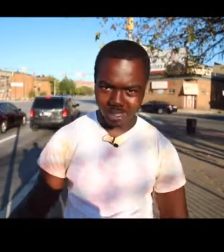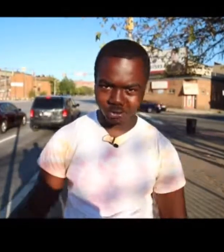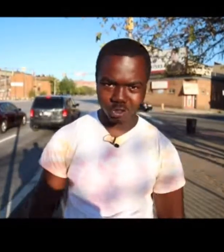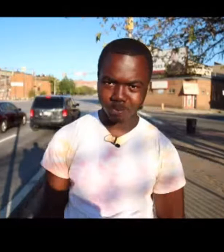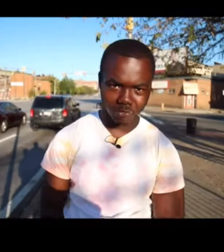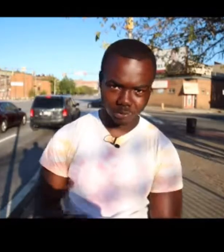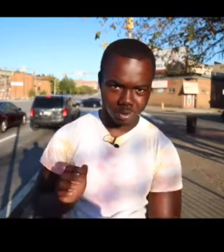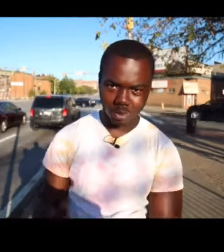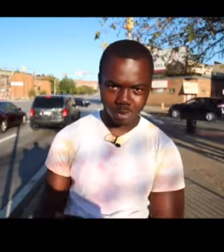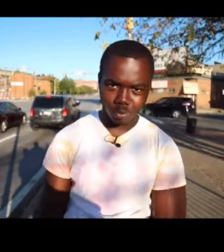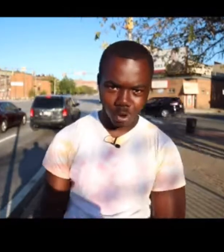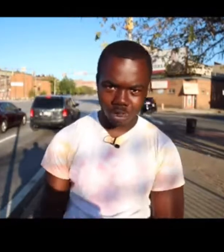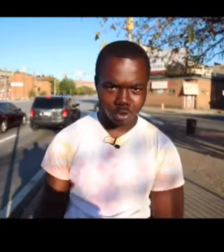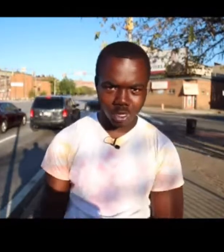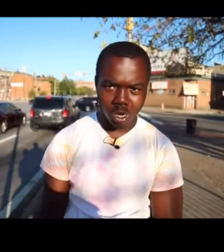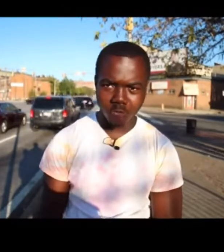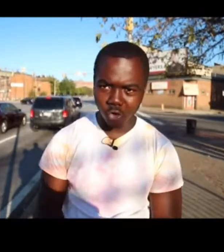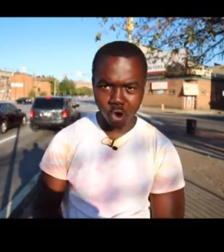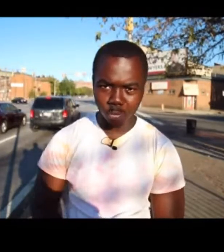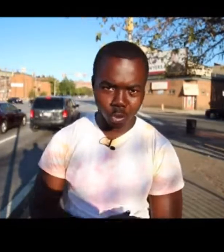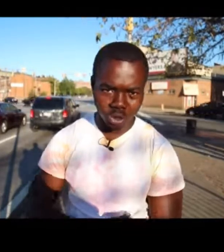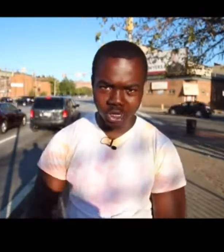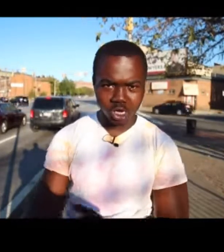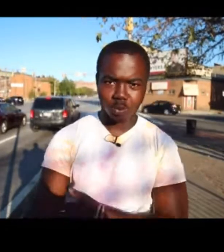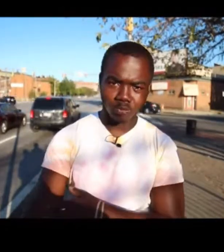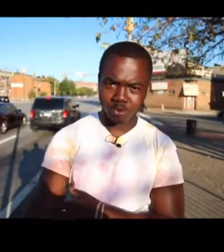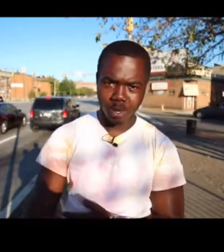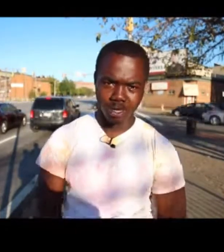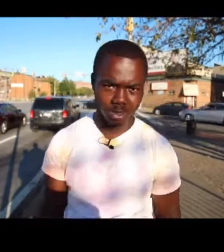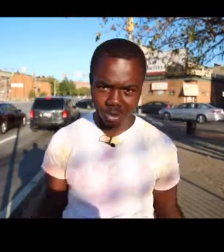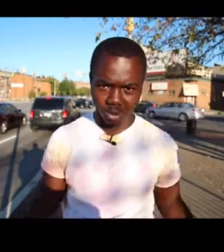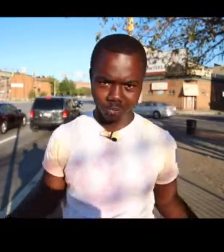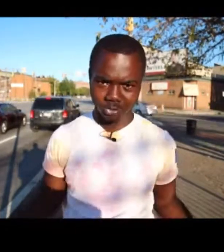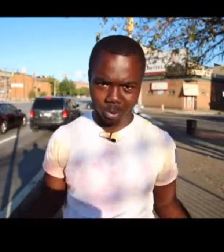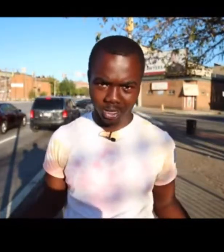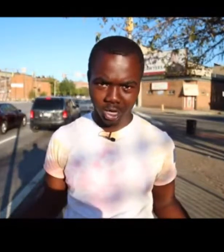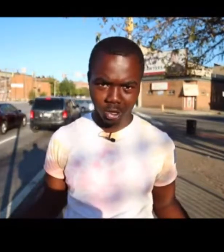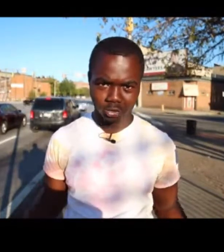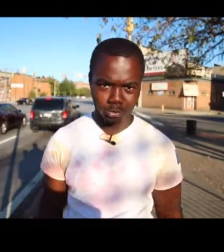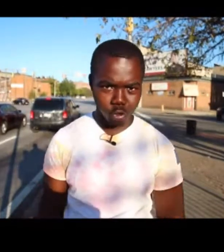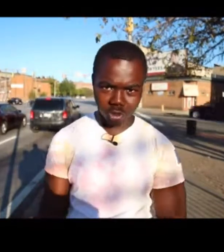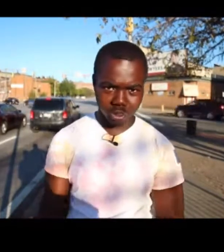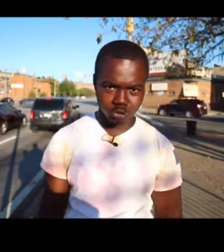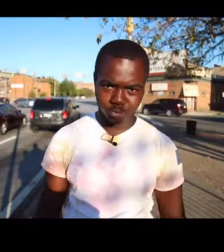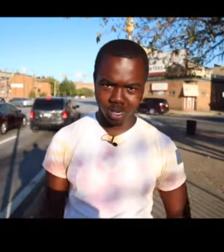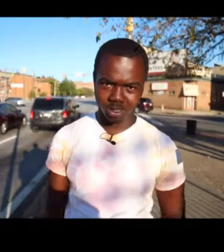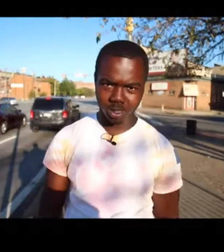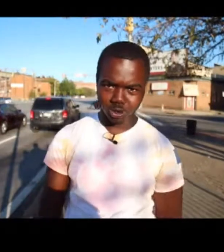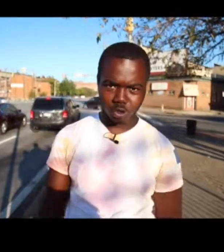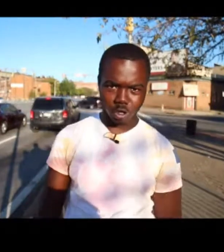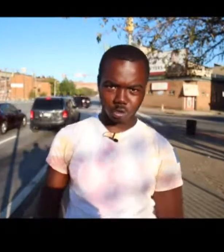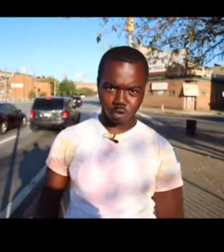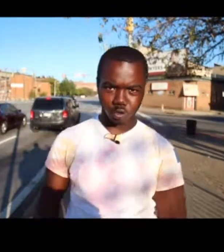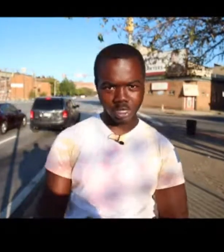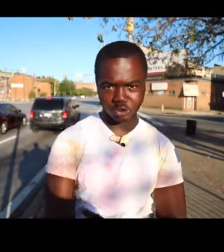kids in baltimore city any other state anywhere don't let your pride get in the way somebody be disrespectful